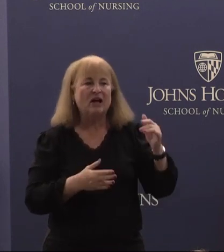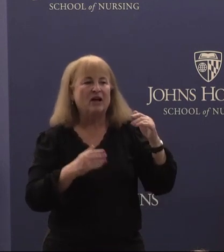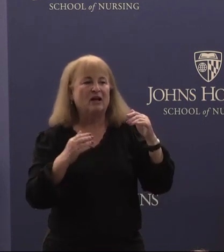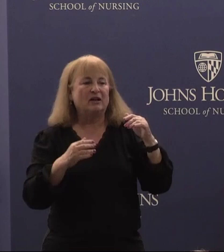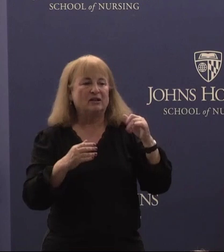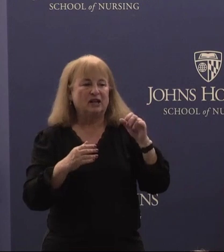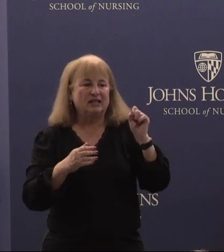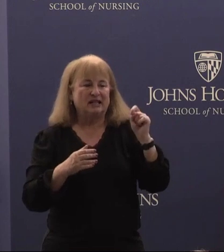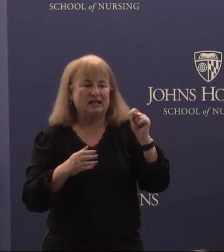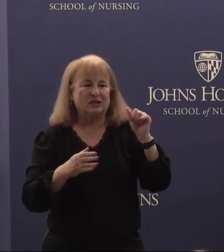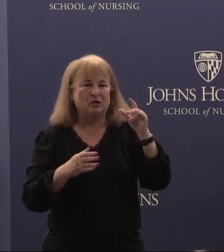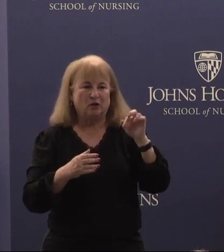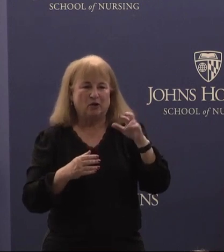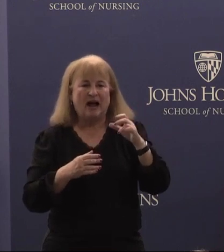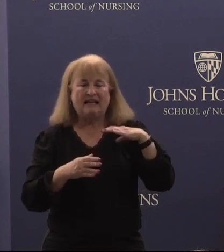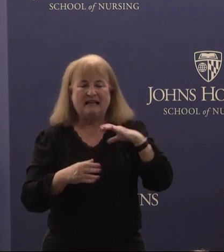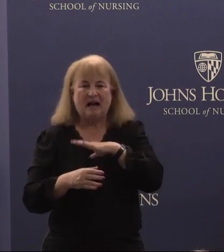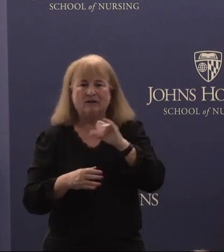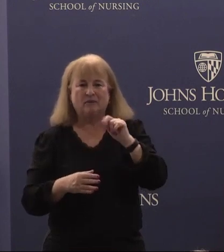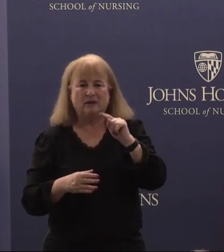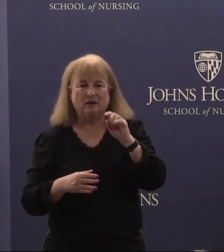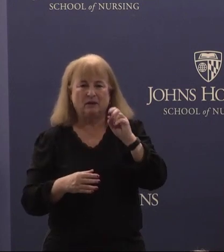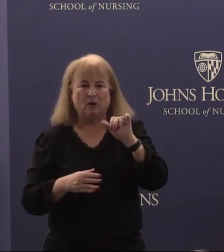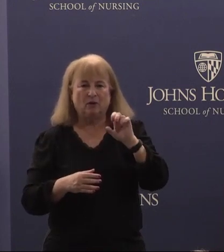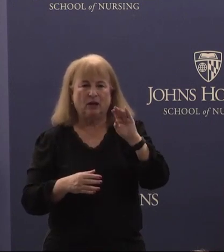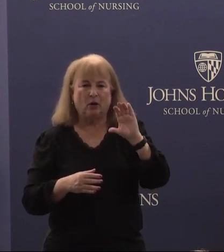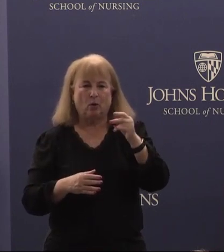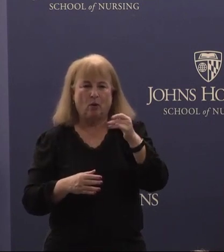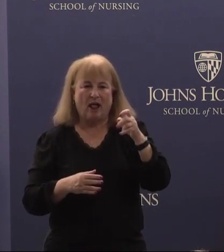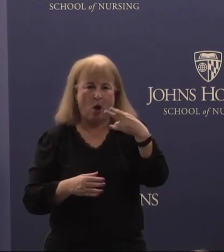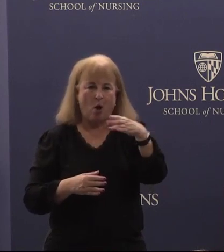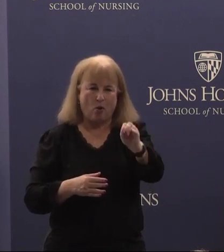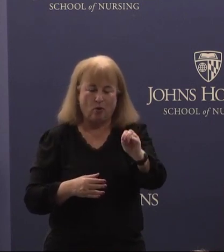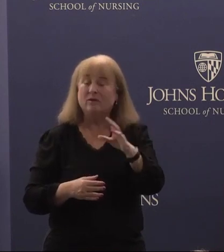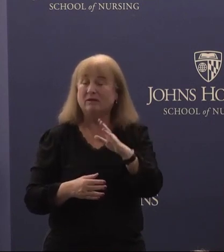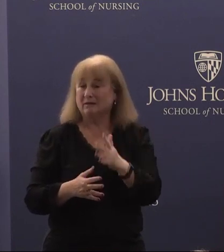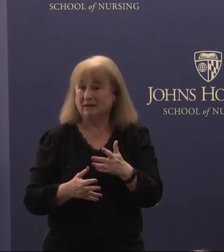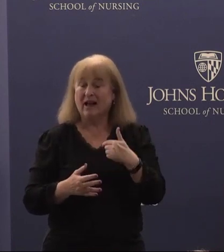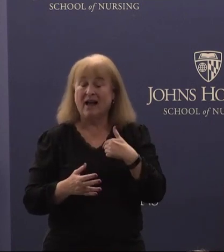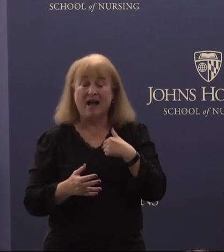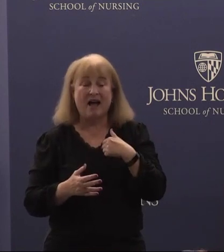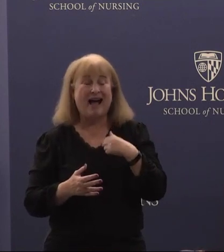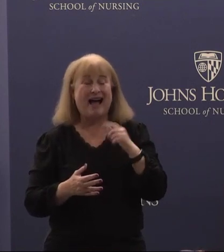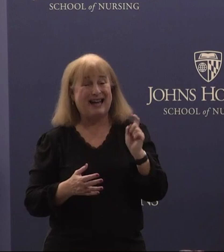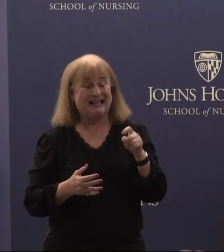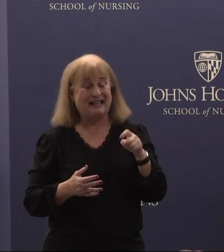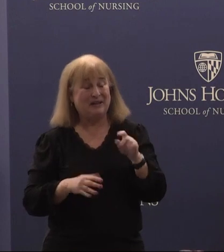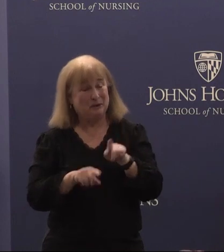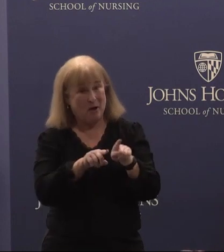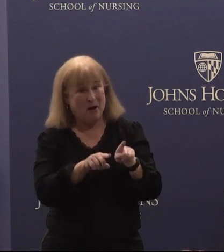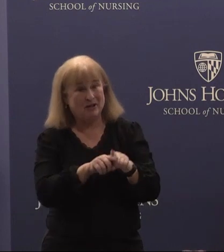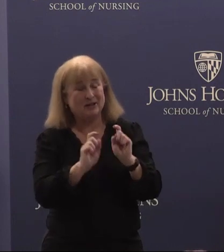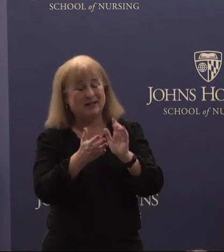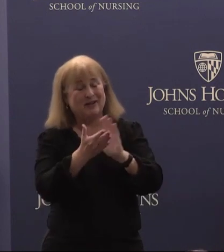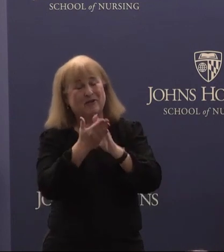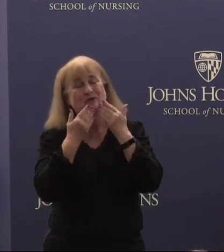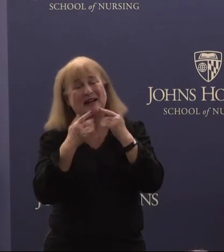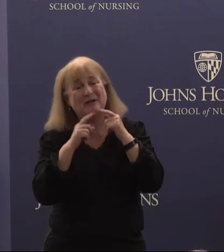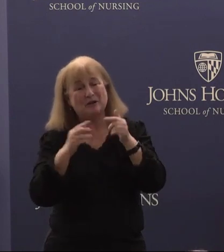and Congressman Tony Coello. I need to also give gratitude to my colleagues in government